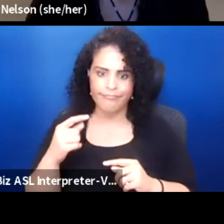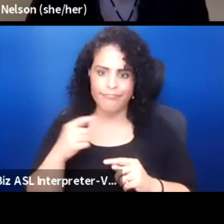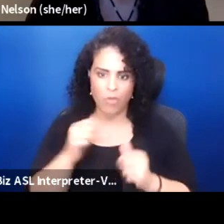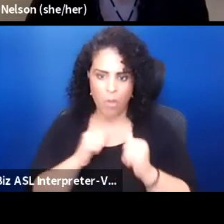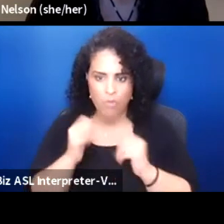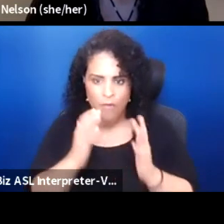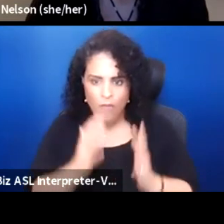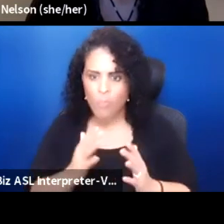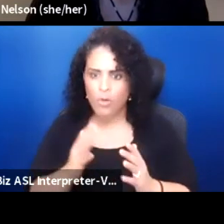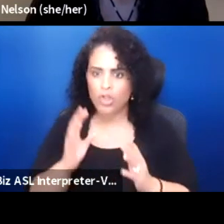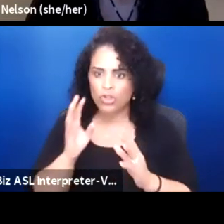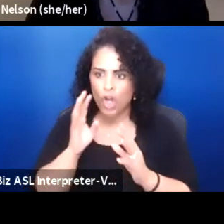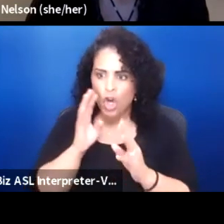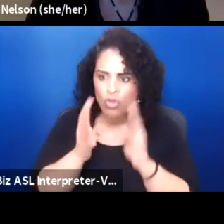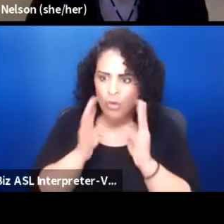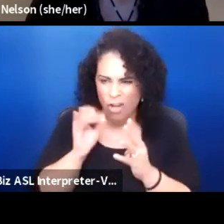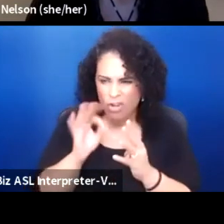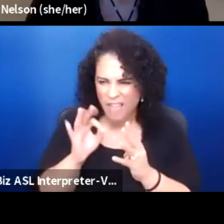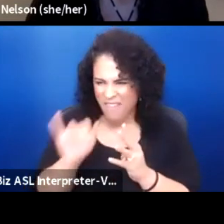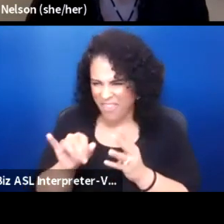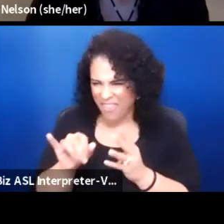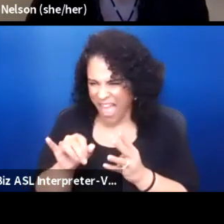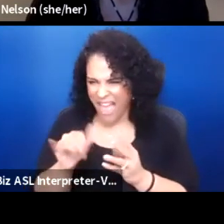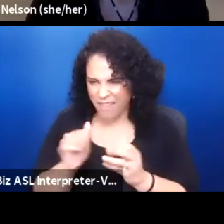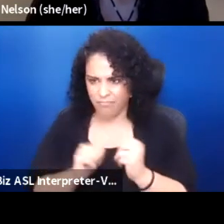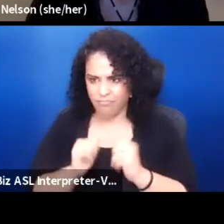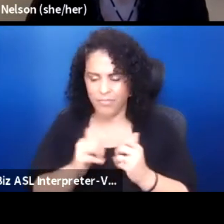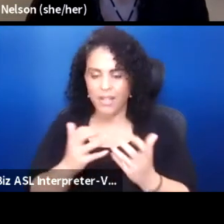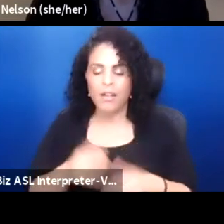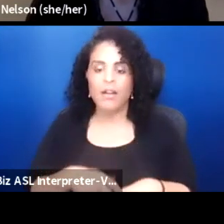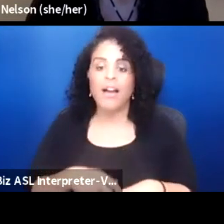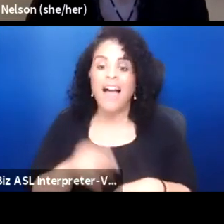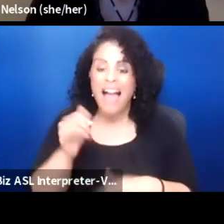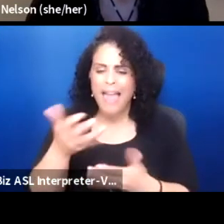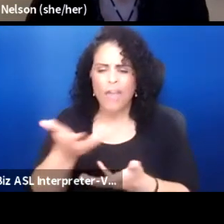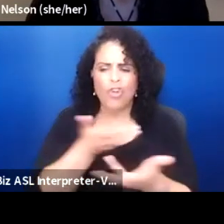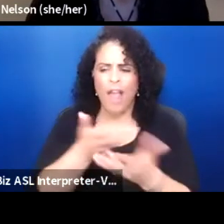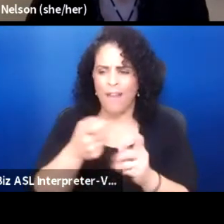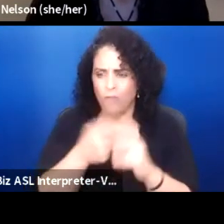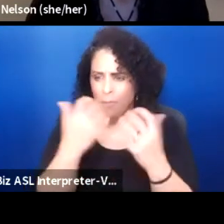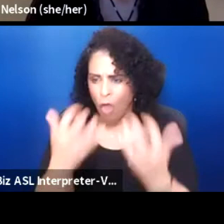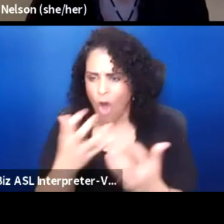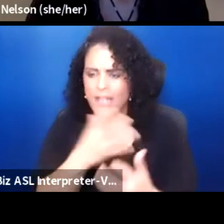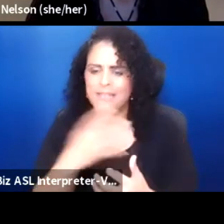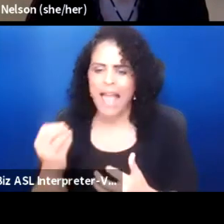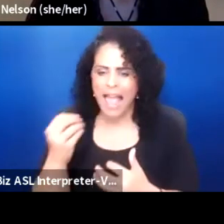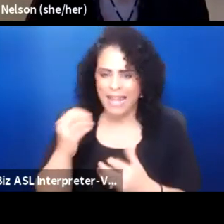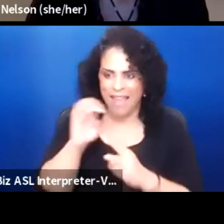the creators of the piece. I also want to see that that's why the outdoor theater and interaction for the audience and the environment itself